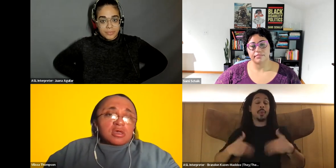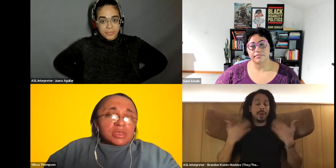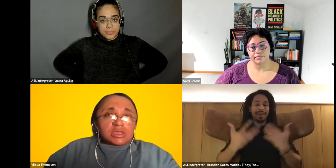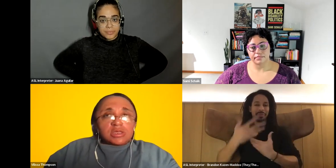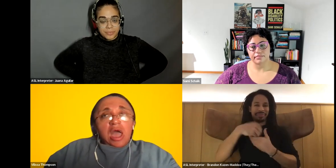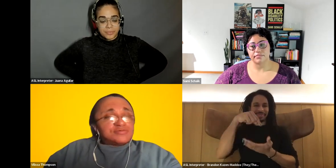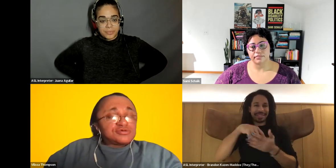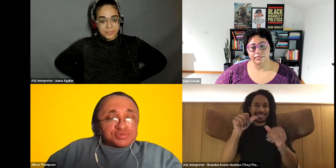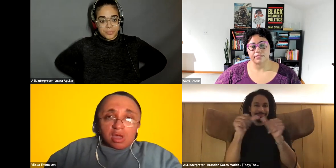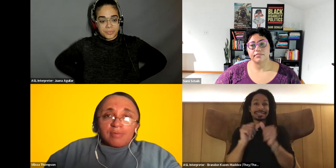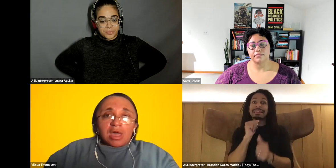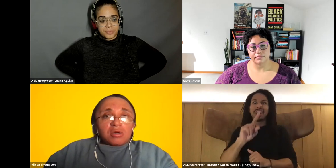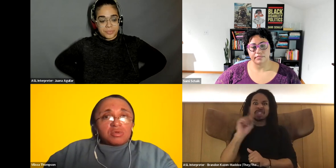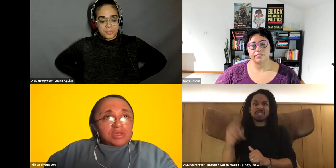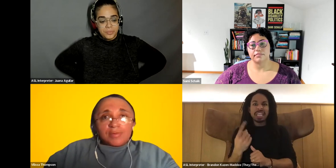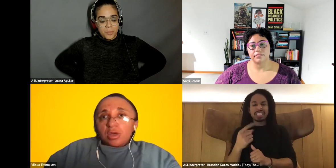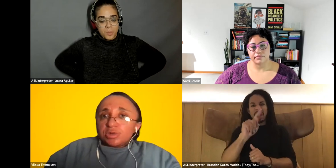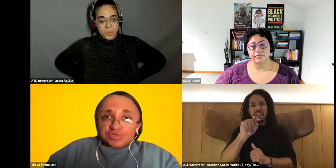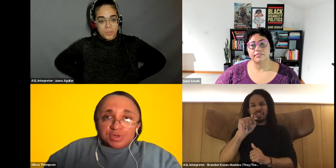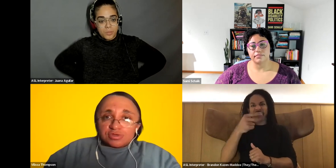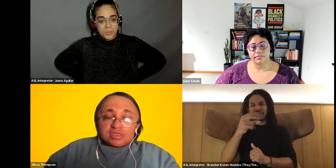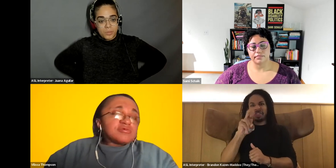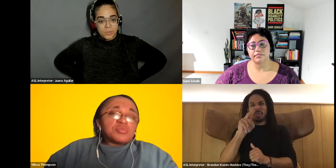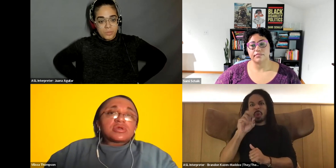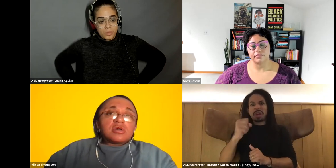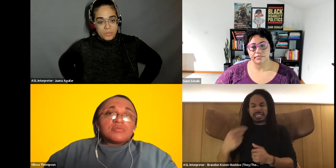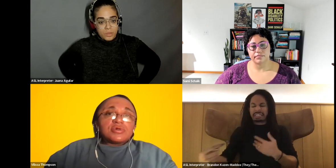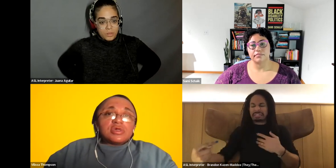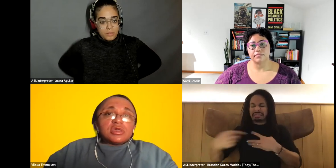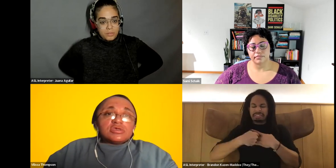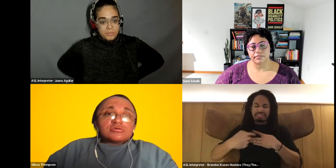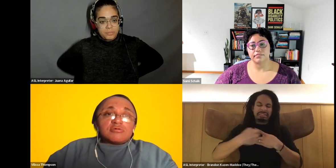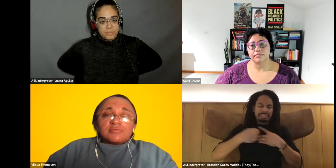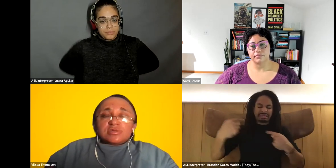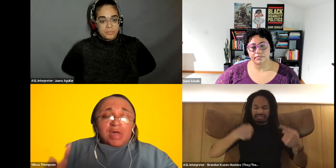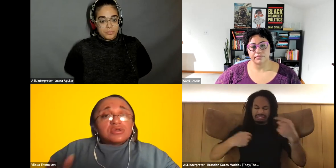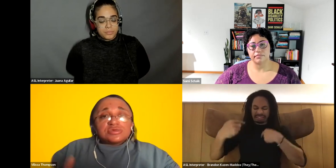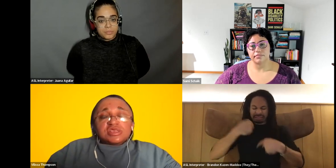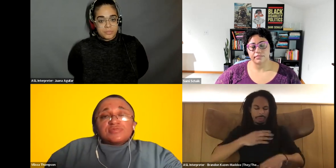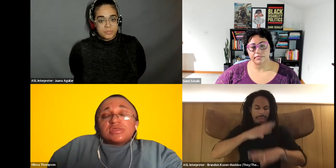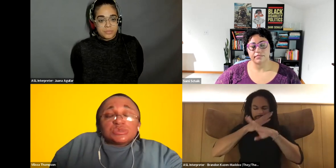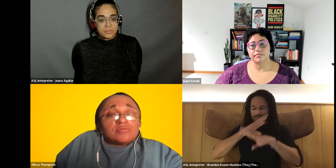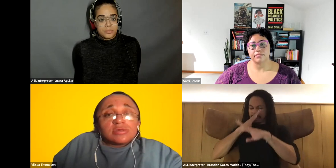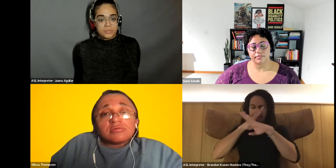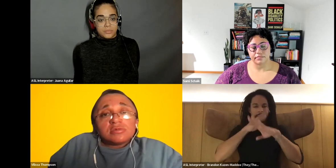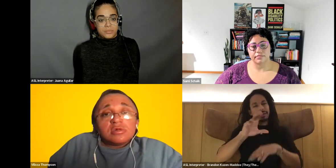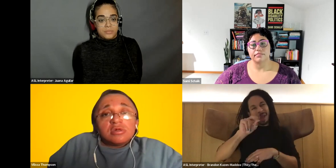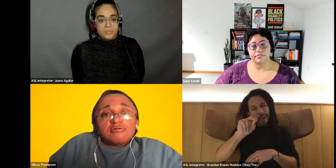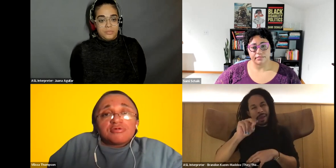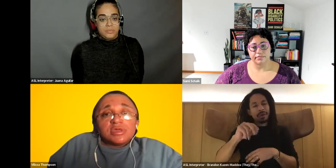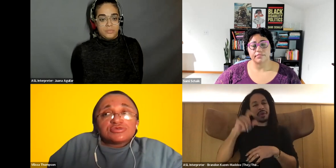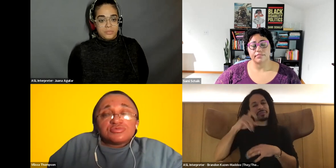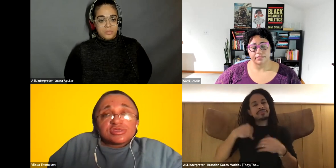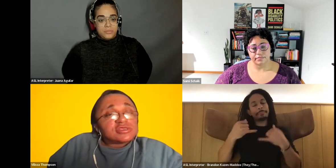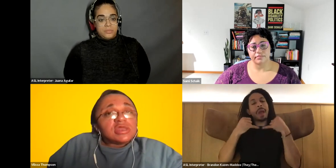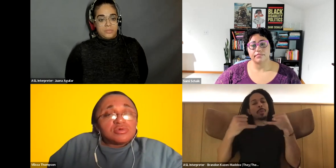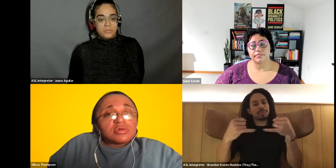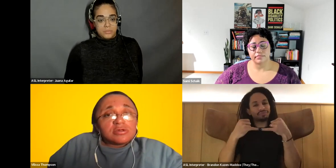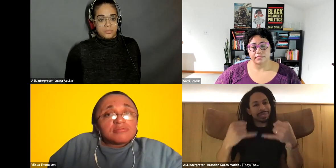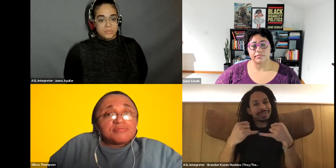Vilissa Thompson: the obstacles to talk about, or even my own experiences I have to bring up. So for me. Boundaries has been instrumental for me to be sustainable. Here